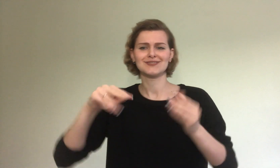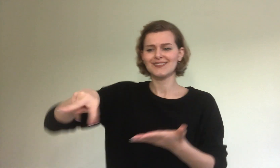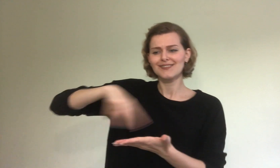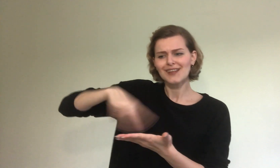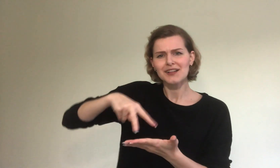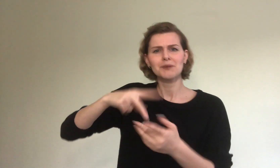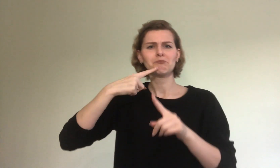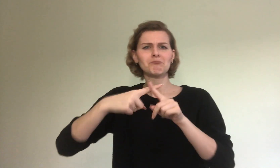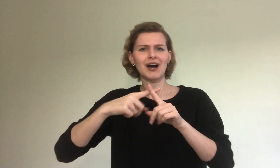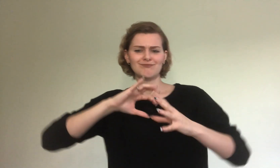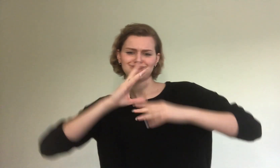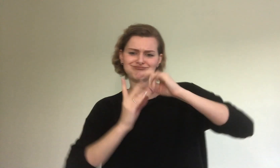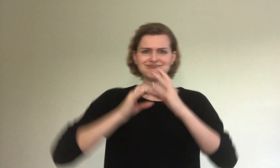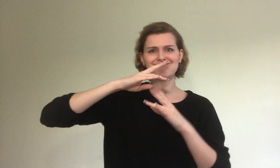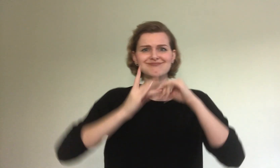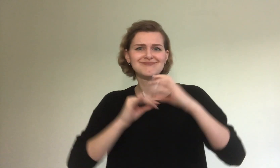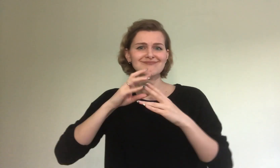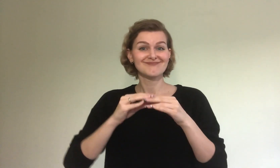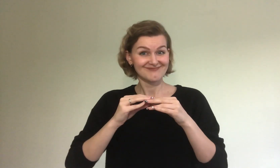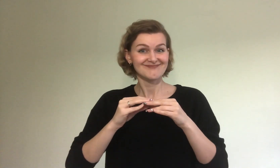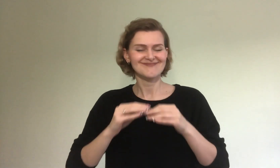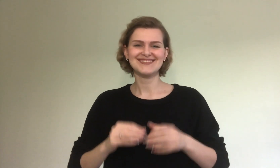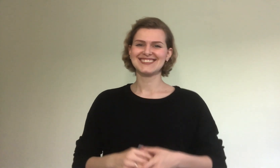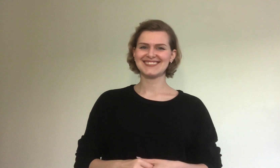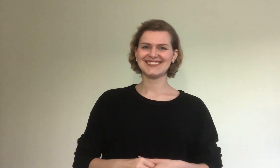the world and teaches lessons in dancing and finger dancing.